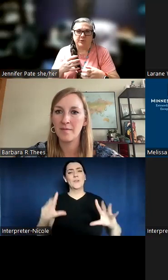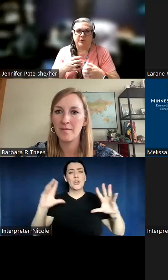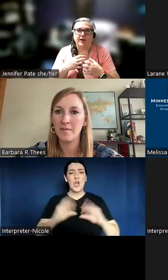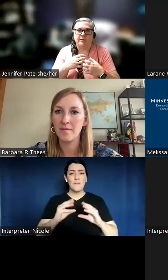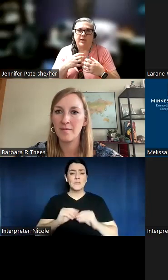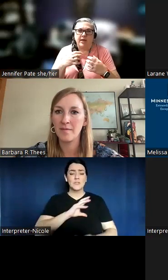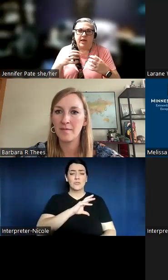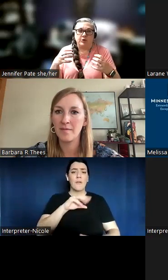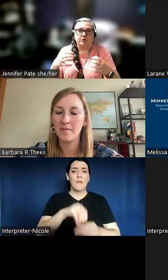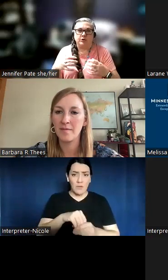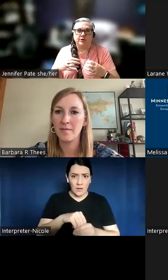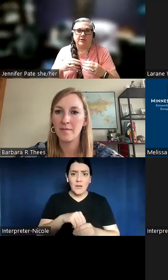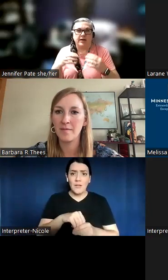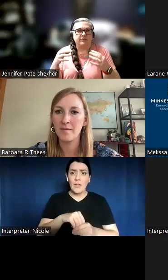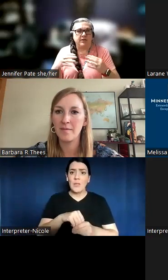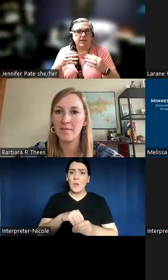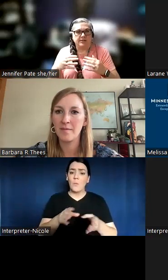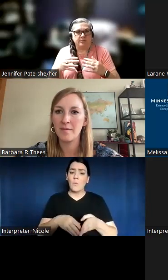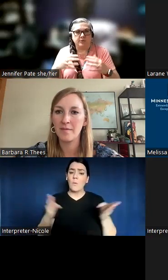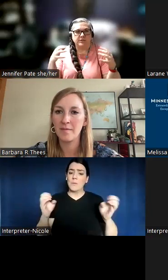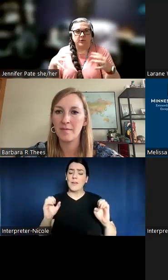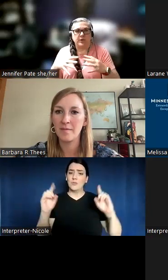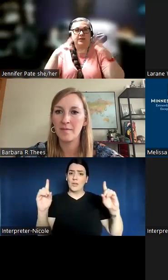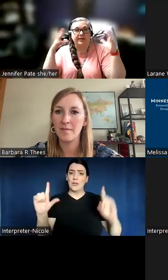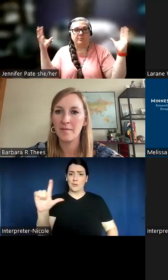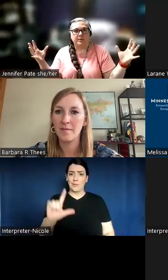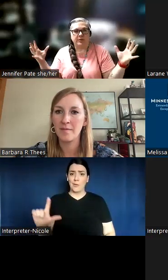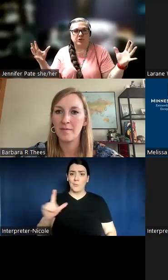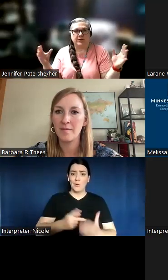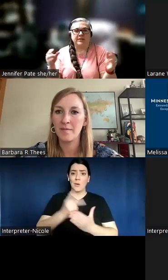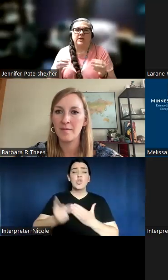Program and you learn the nuts and bolts and you hear the big picture ideas.